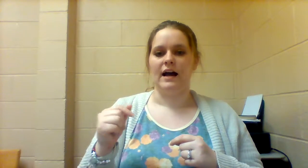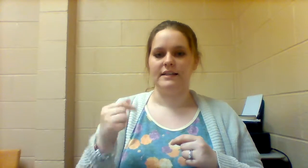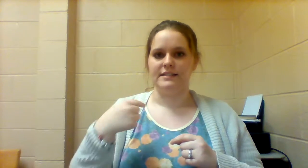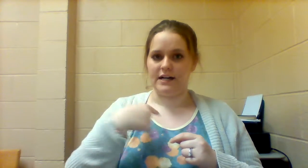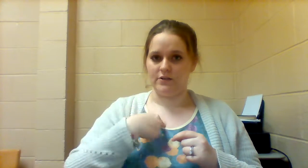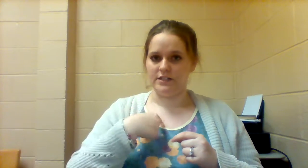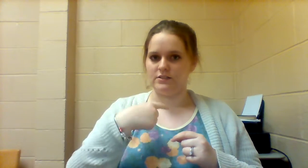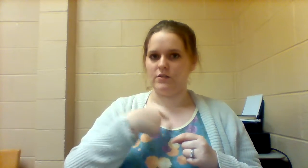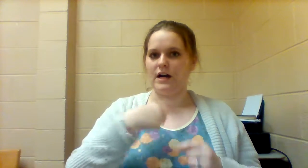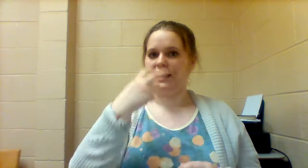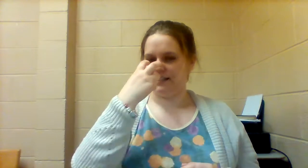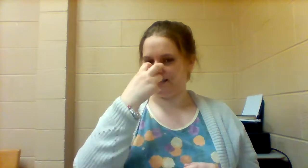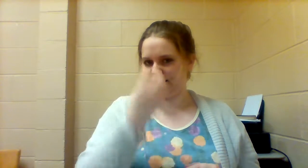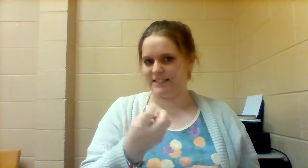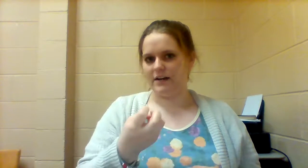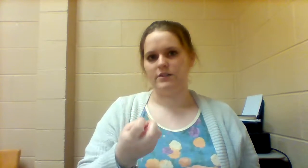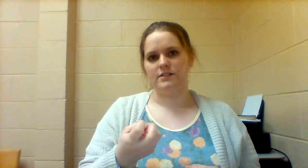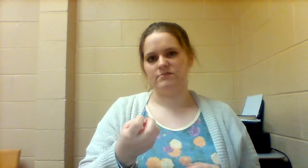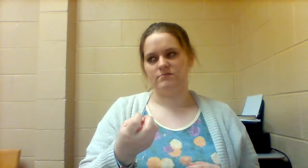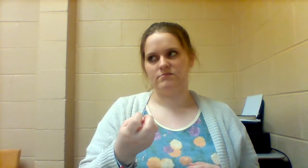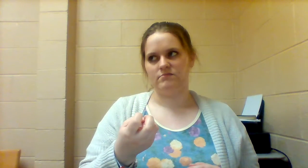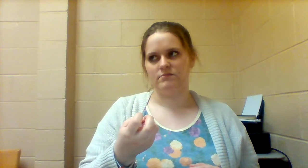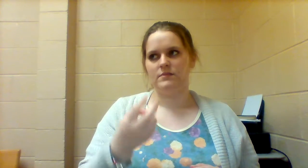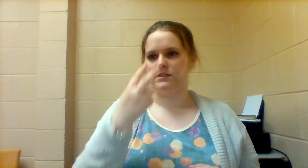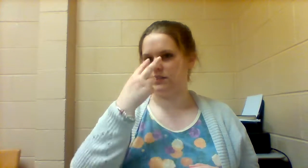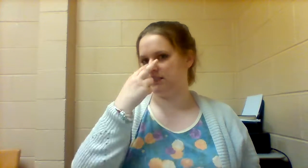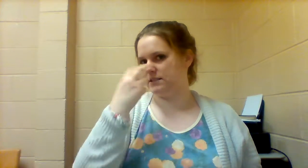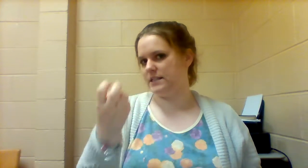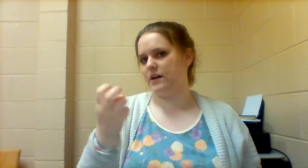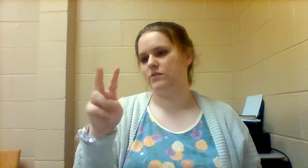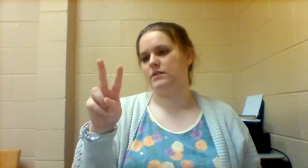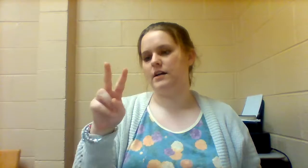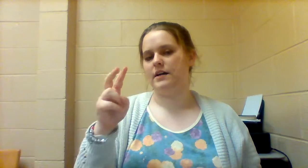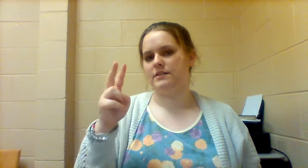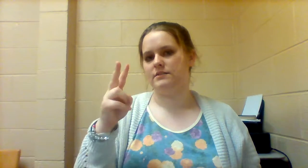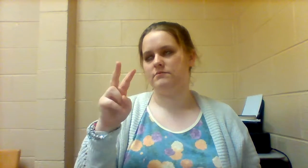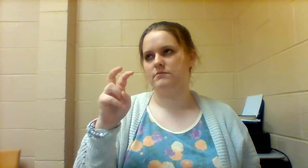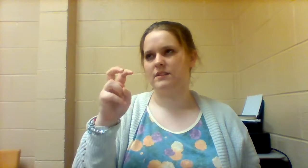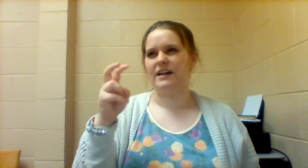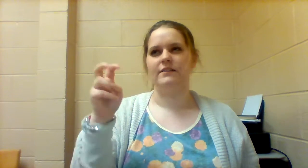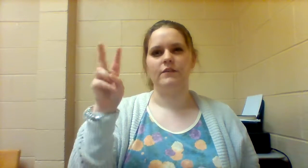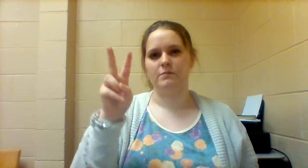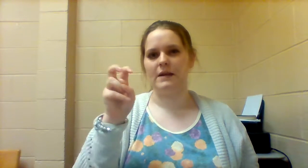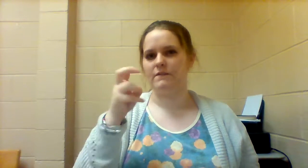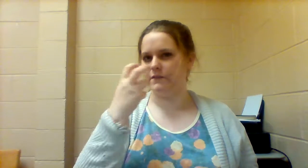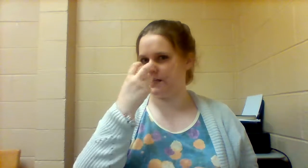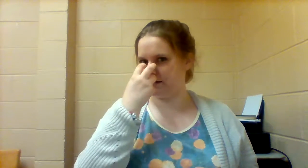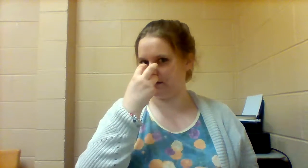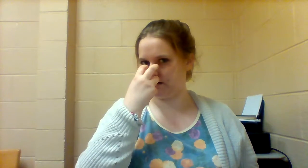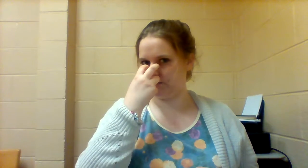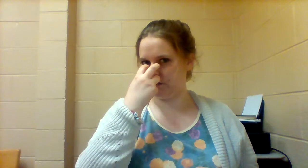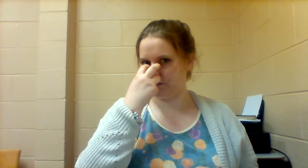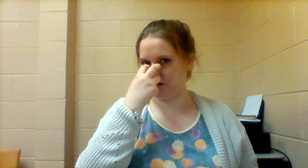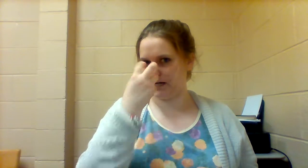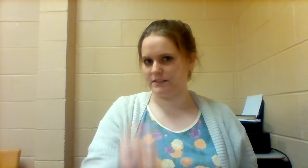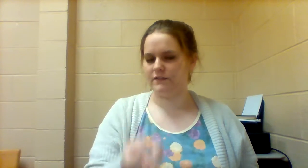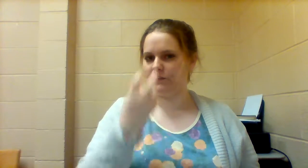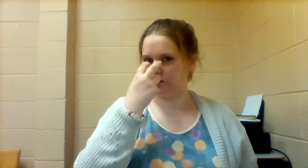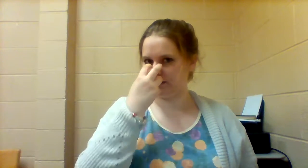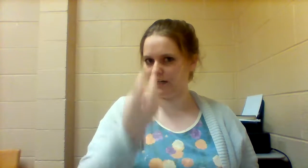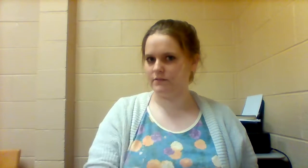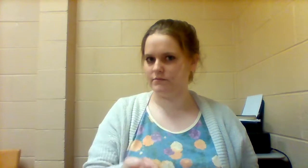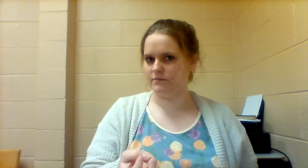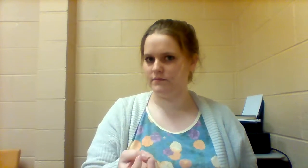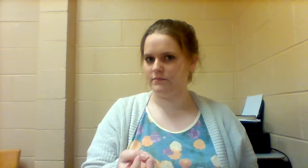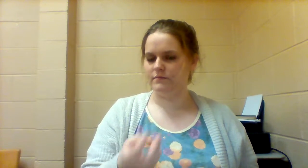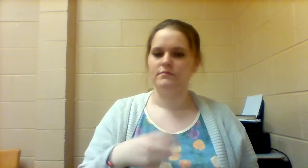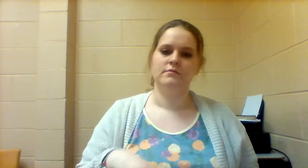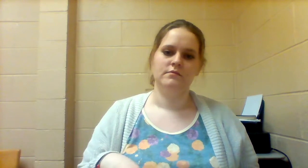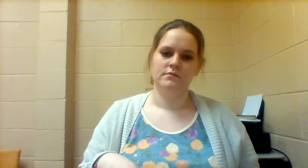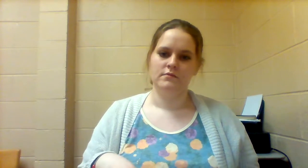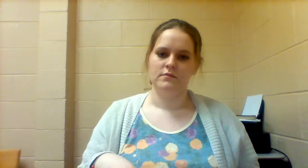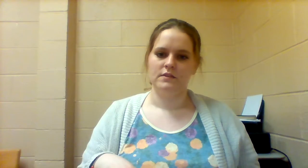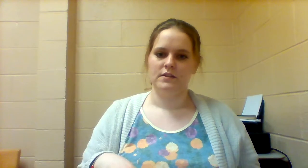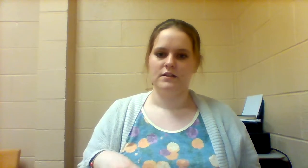I DOUBT IT, so I DOUBT it this is DOUBT kind of a bent V from your eyes and falls down